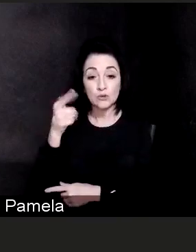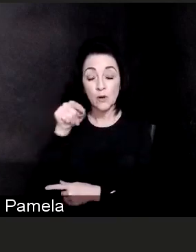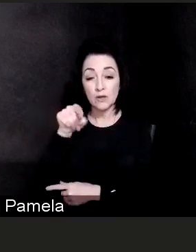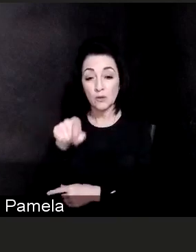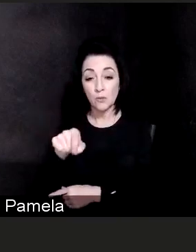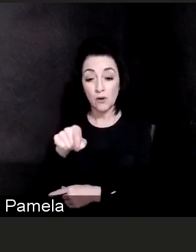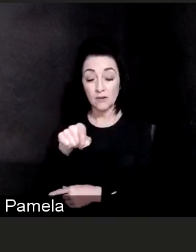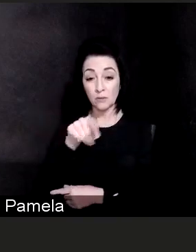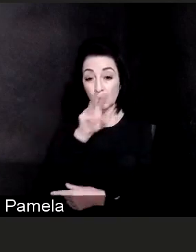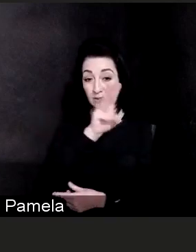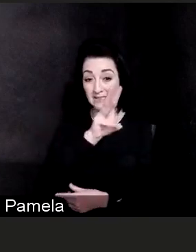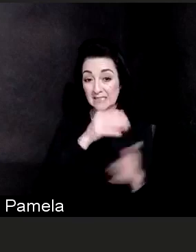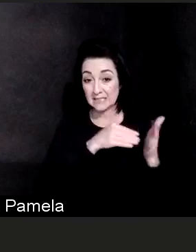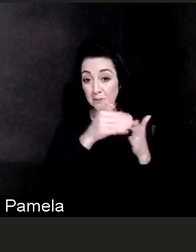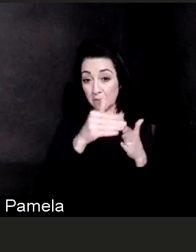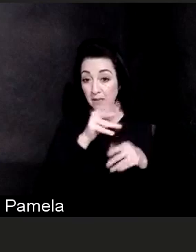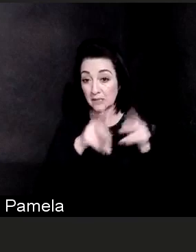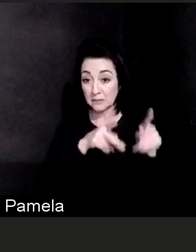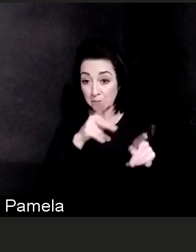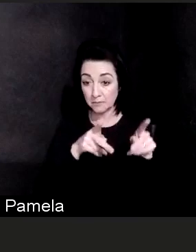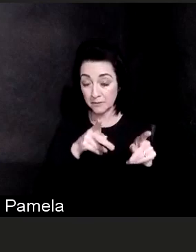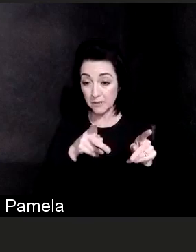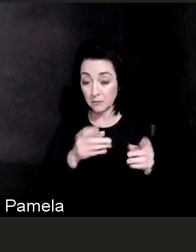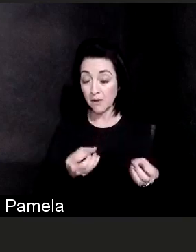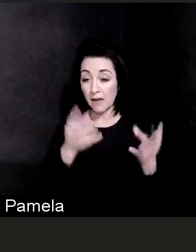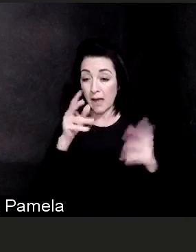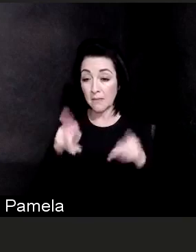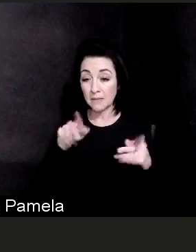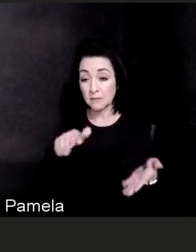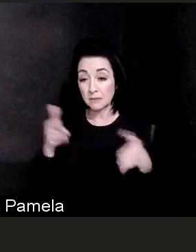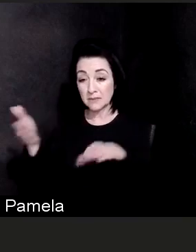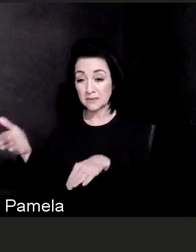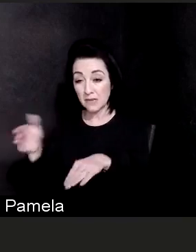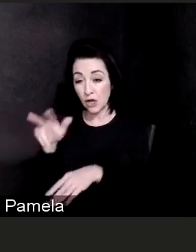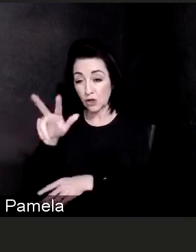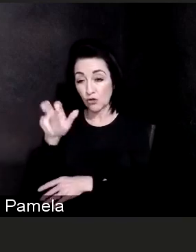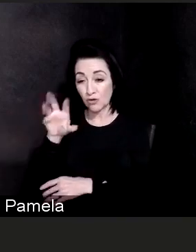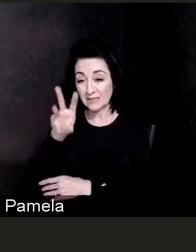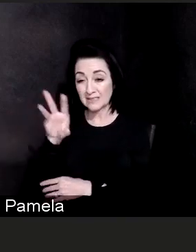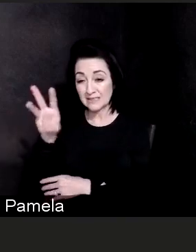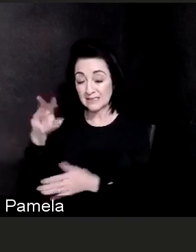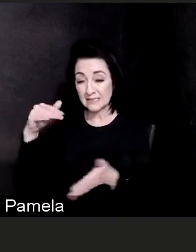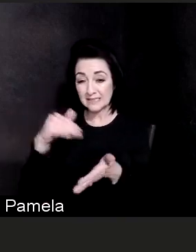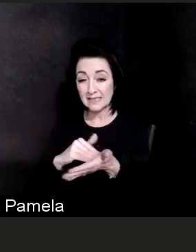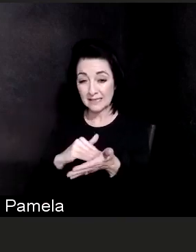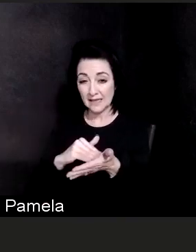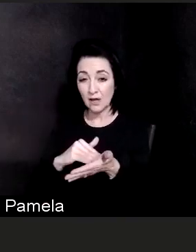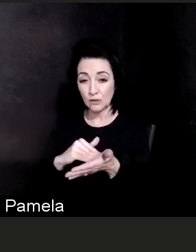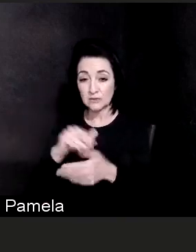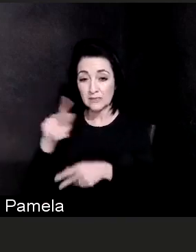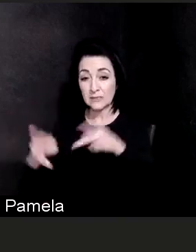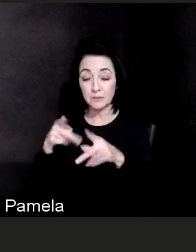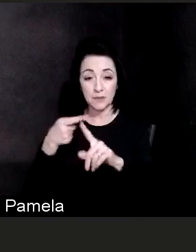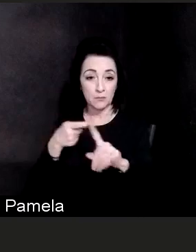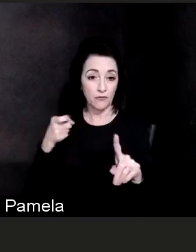we have unfortunately lost about 366,000 U.S. citizens because of COVID-19